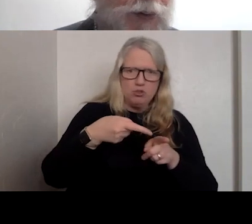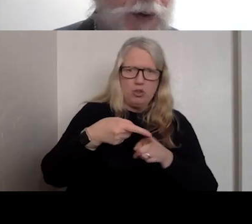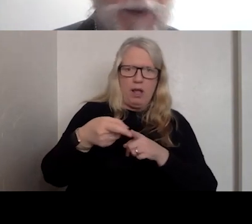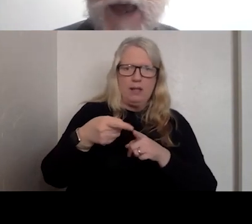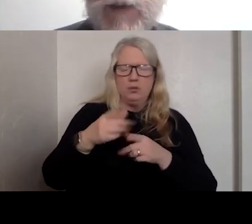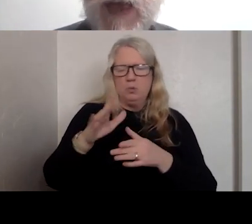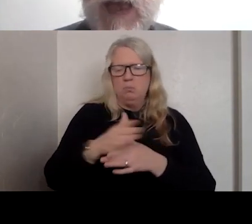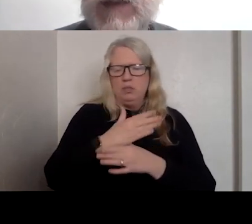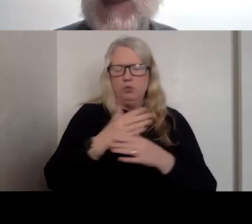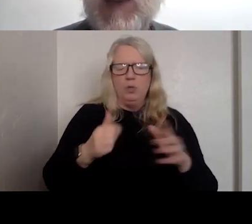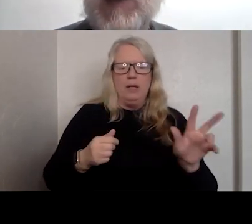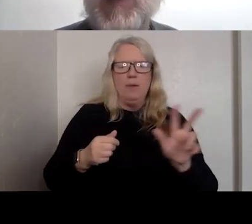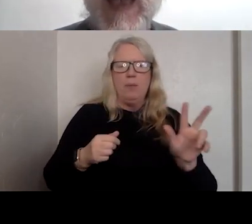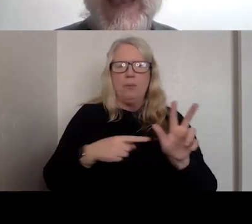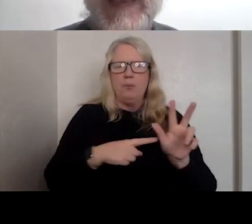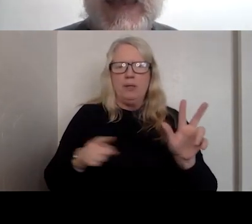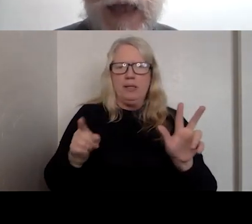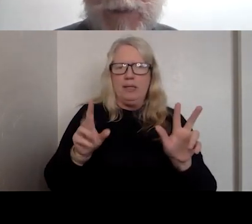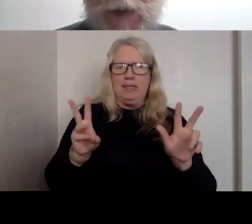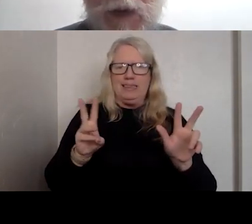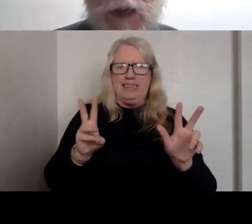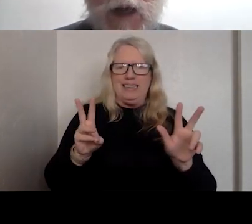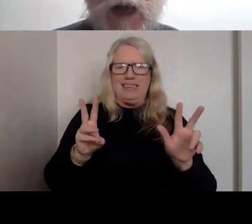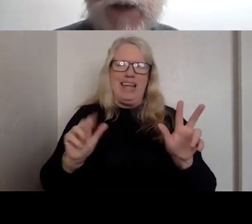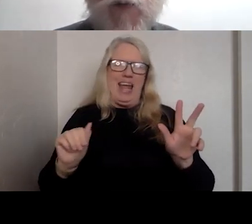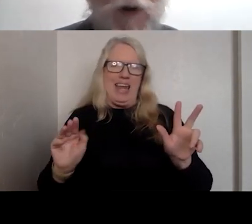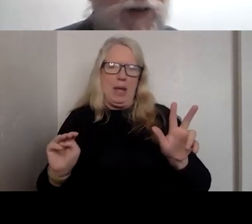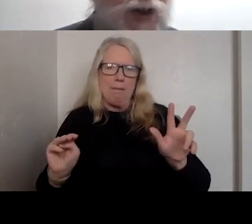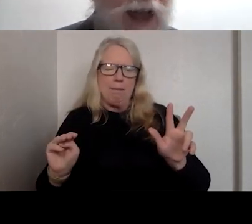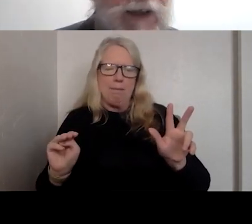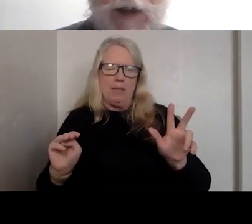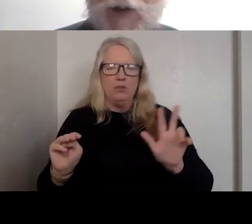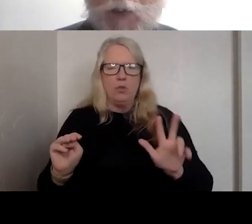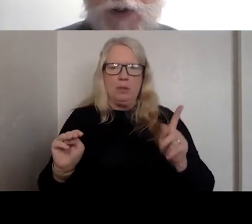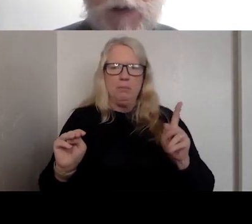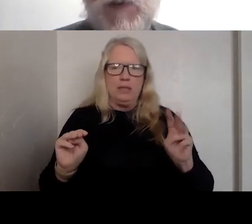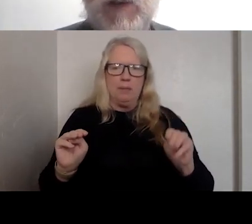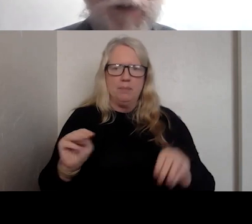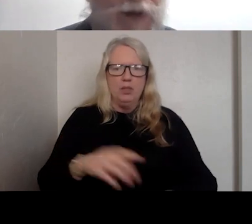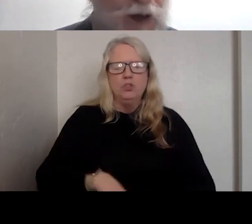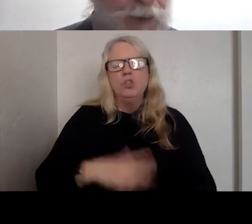3:00 P.M. AND 6:00 A.M. AND CHAT AND TEXT IS MORE AVAILABLE